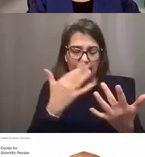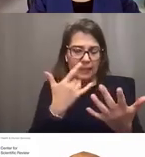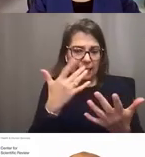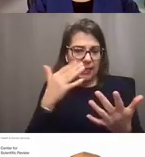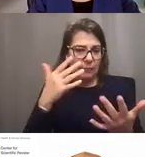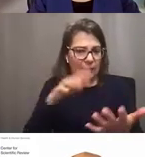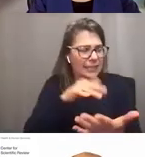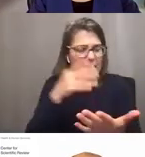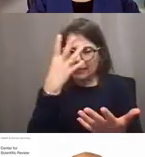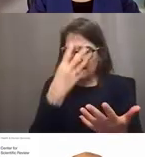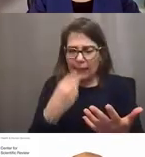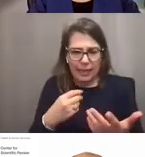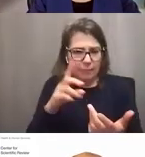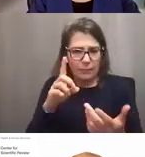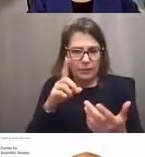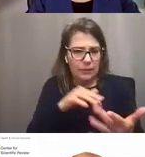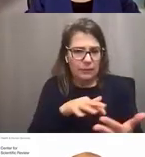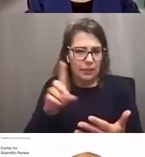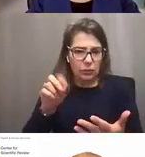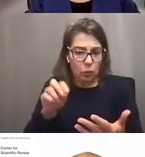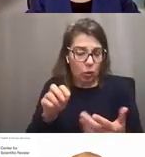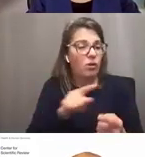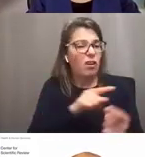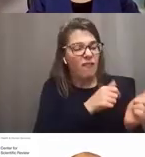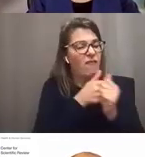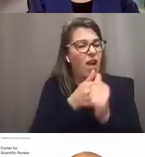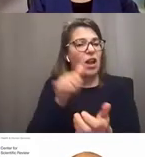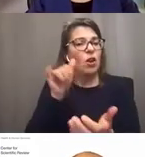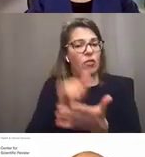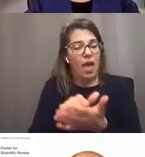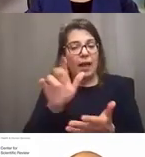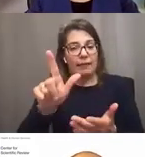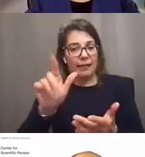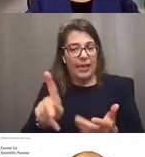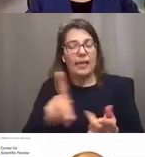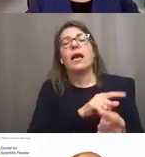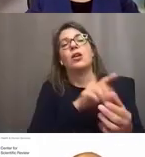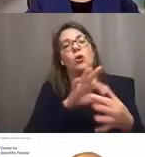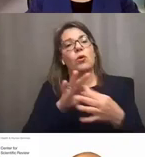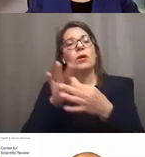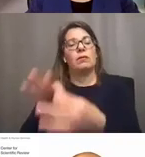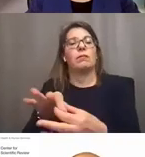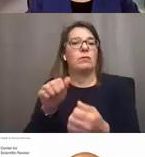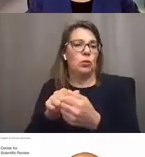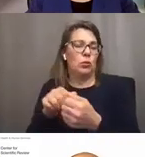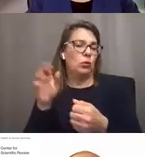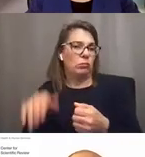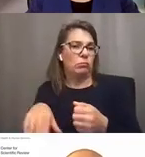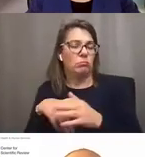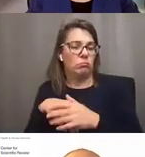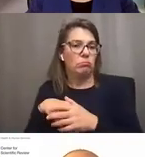you're going to get a lot more information. Next slide, please. For example, you're going to find out who the SRO is,